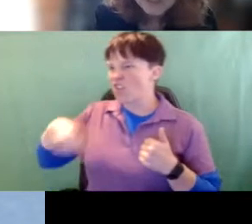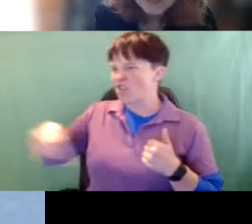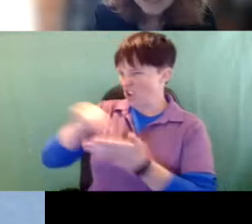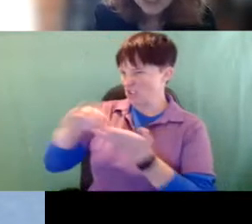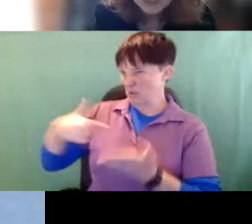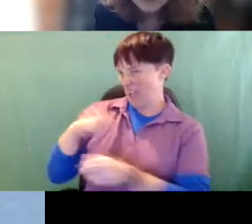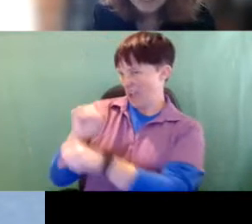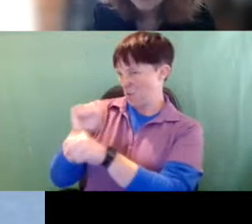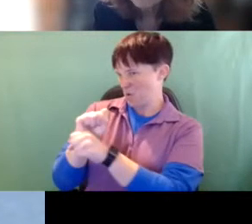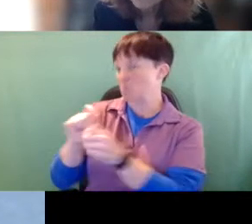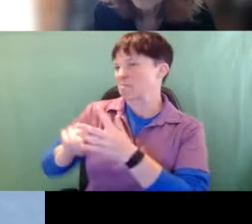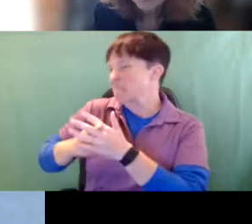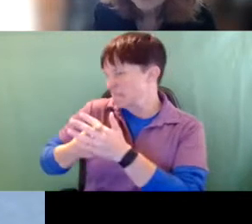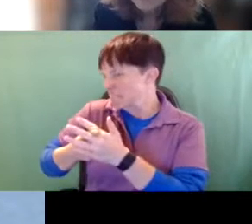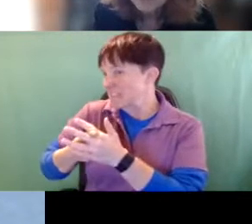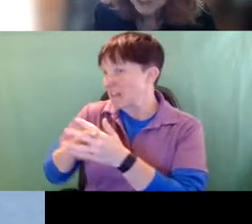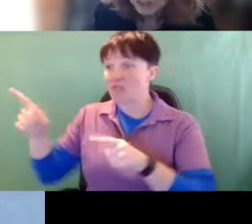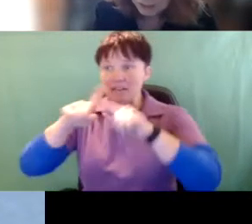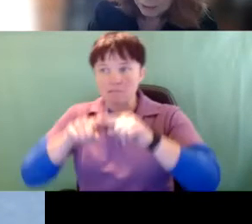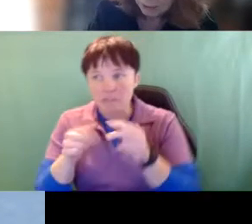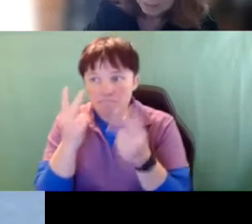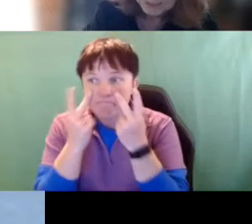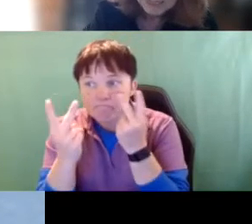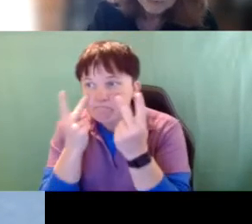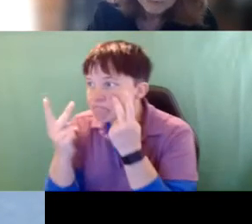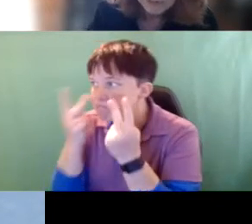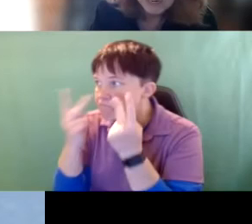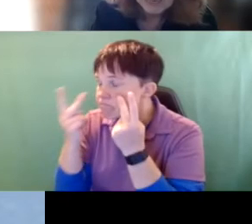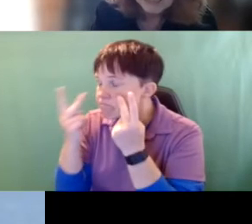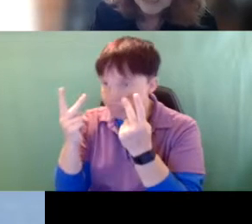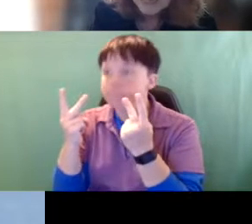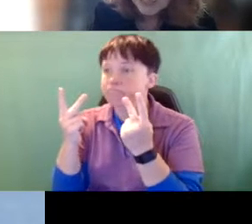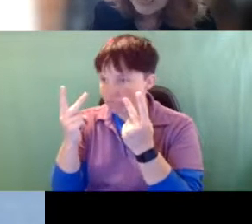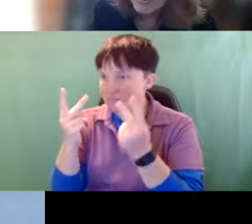initially. They have to rely on their vision to compensate for their lack of hearing, and